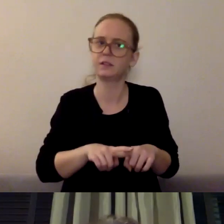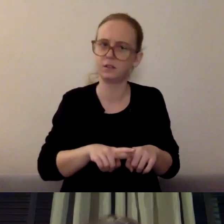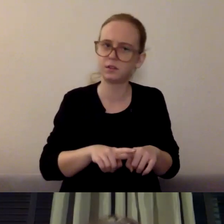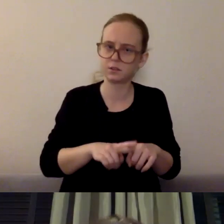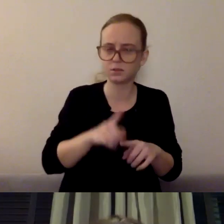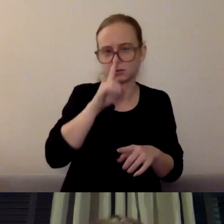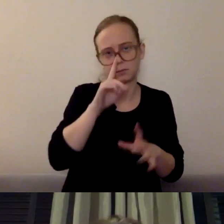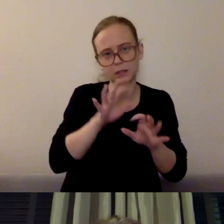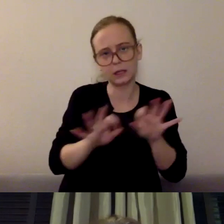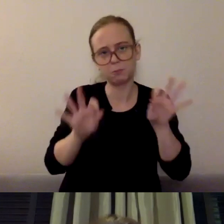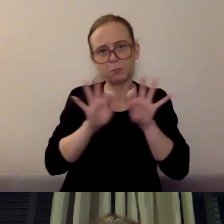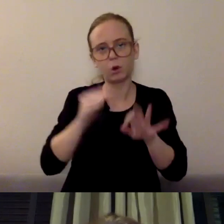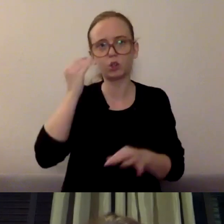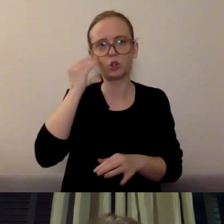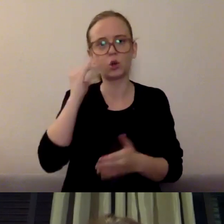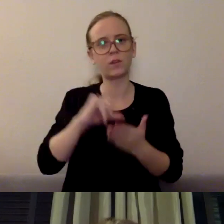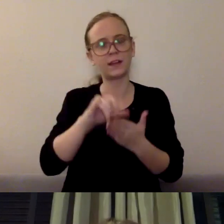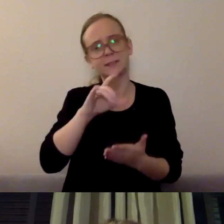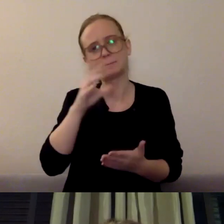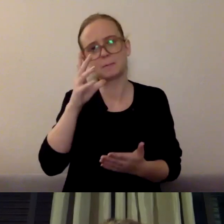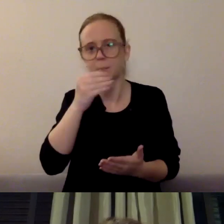that that's a pretty normal reaction to stress and trauma.